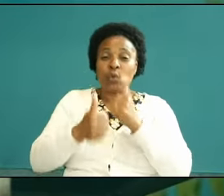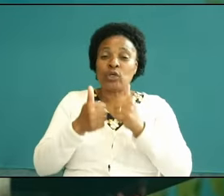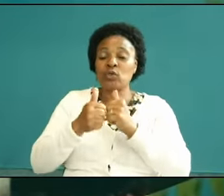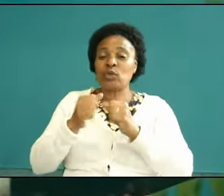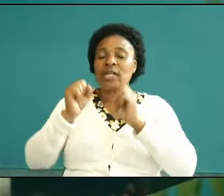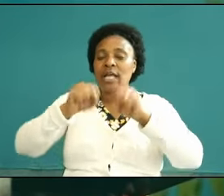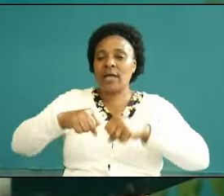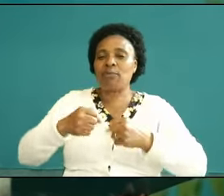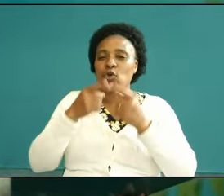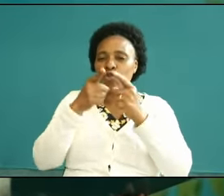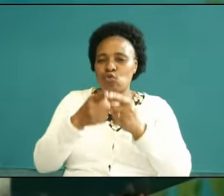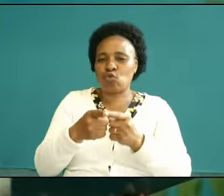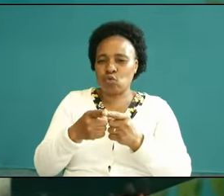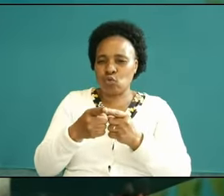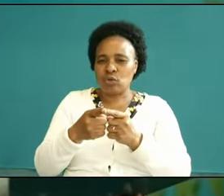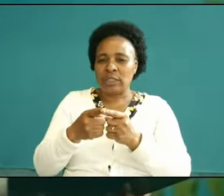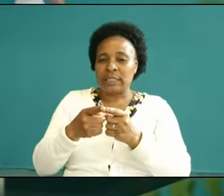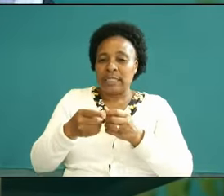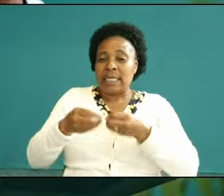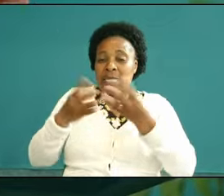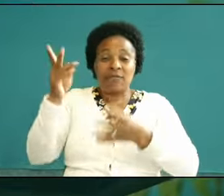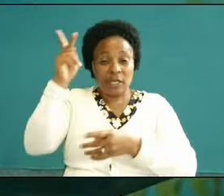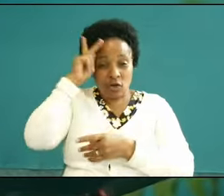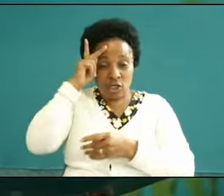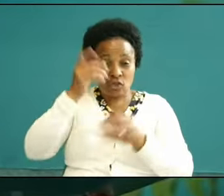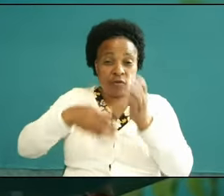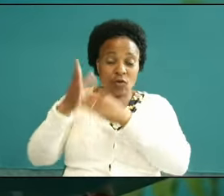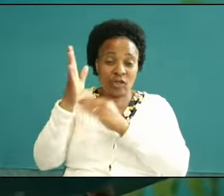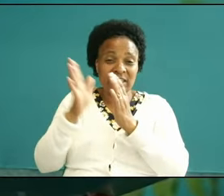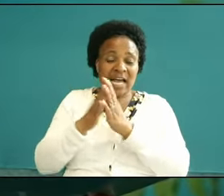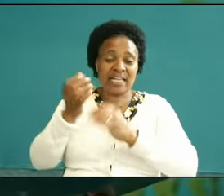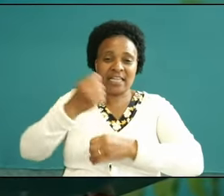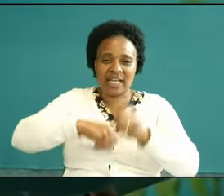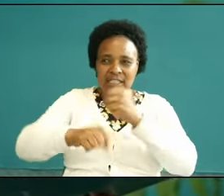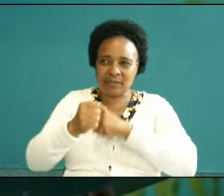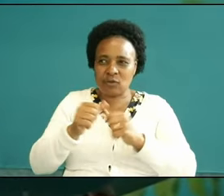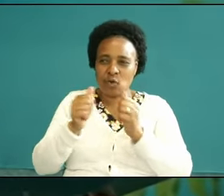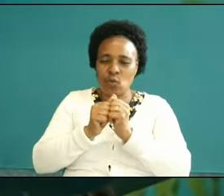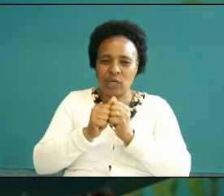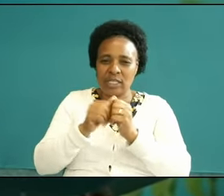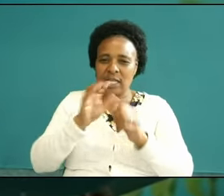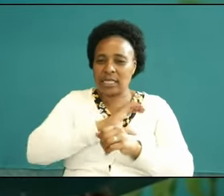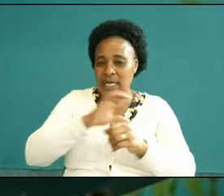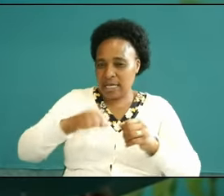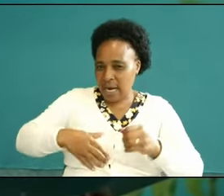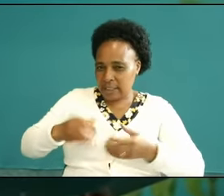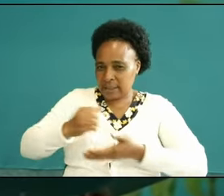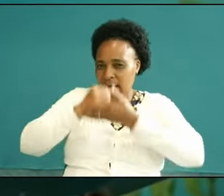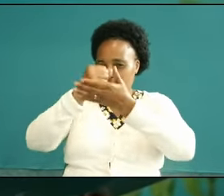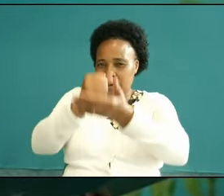of God bringing every thought into captivity to The Obedience of Christ can somebody say Amen we